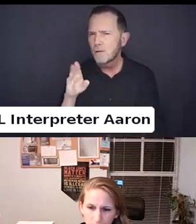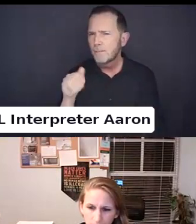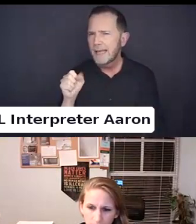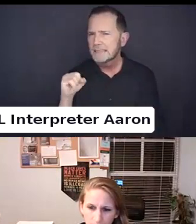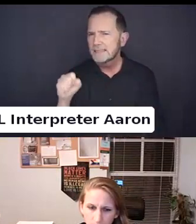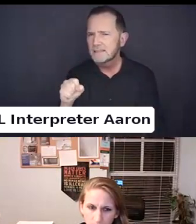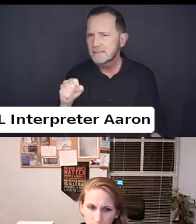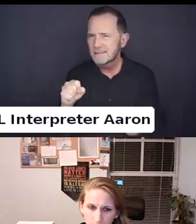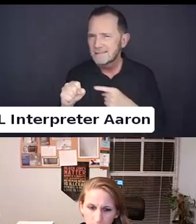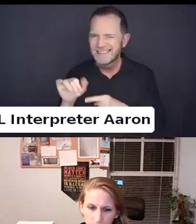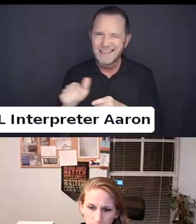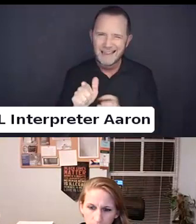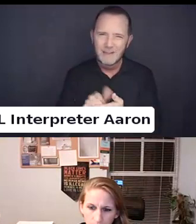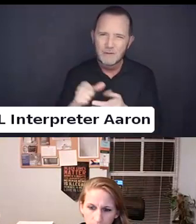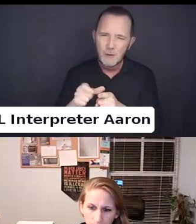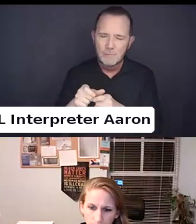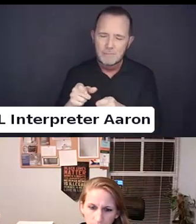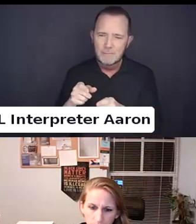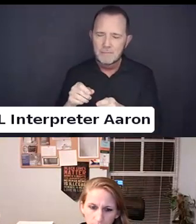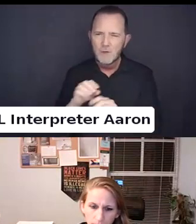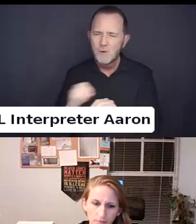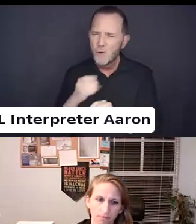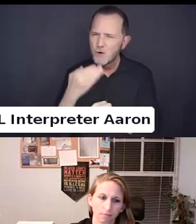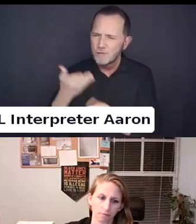That it was really just the desire to harm trans people.